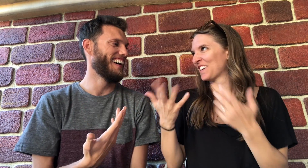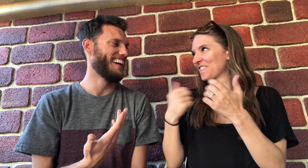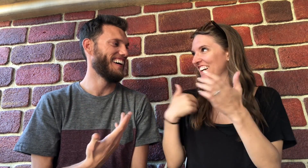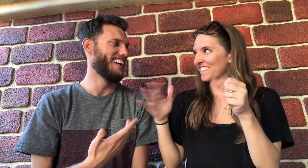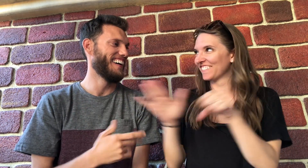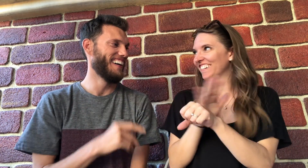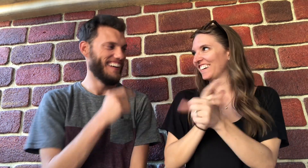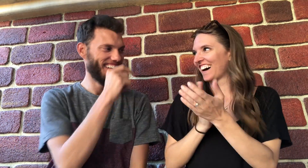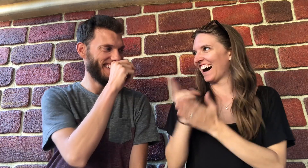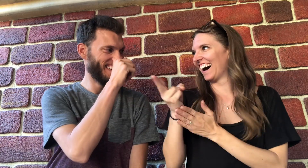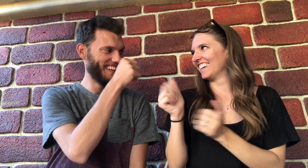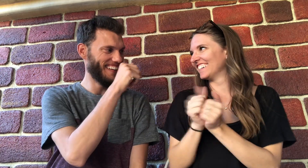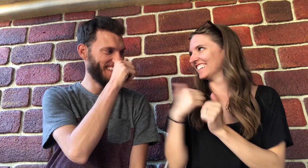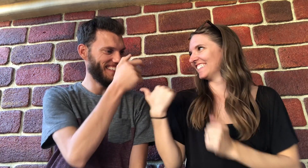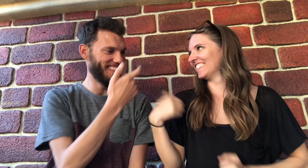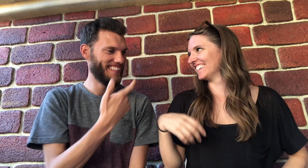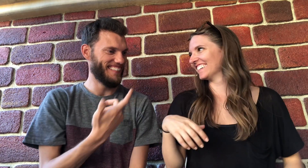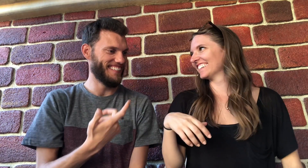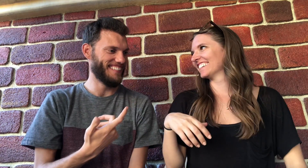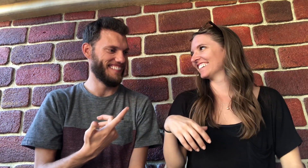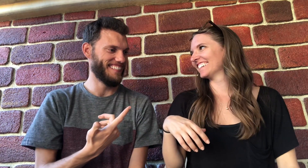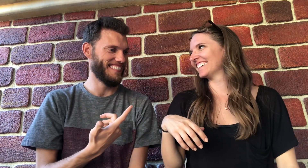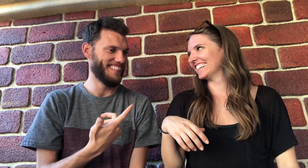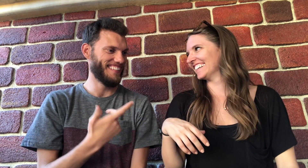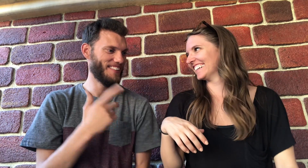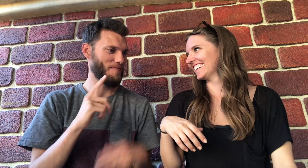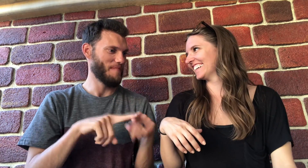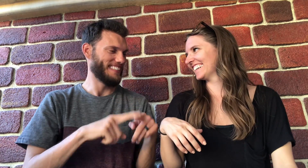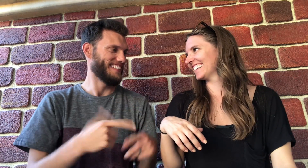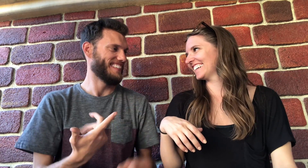Want the full truth? It depends.